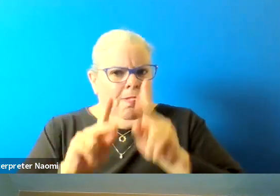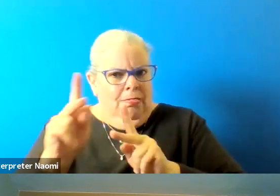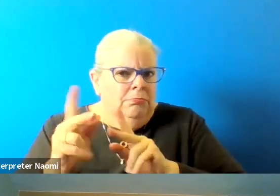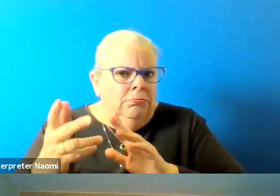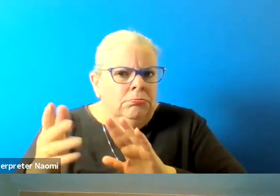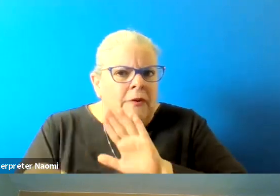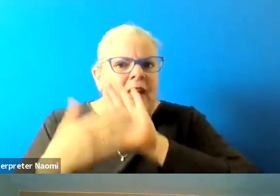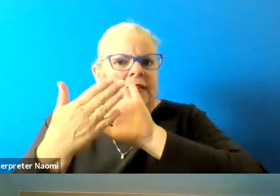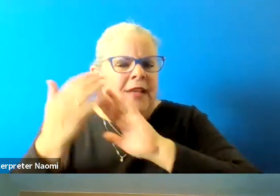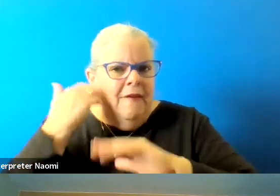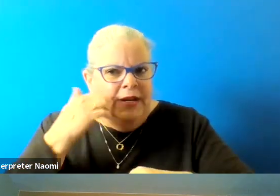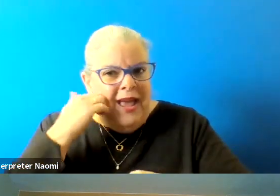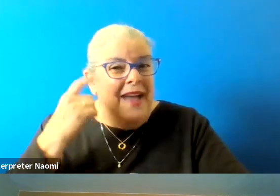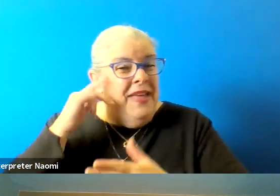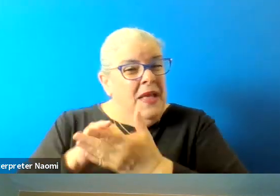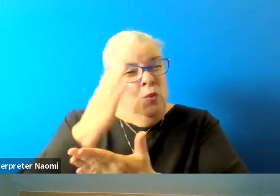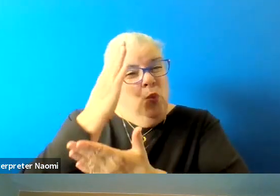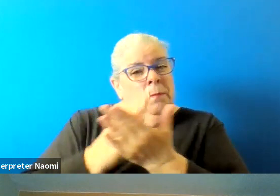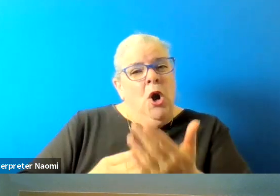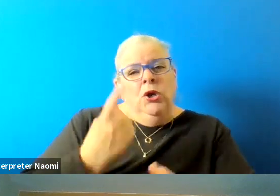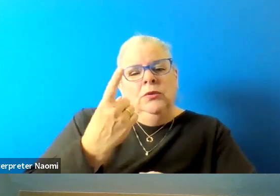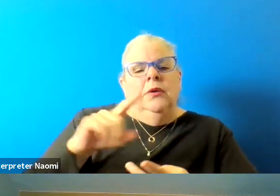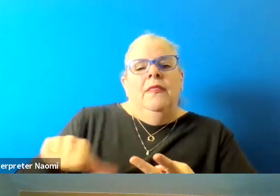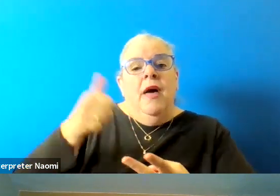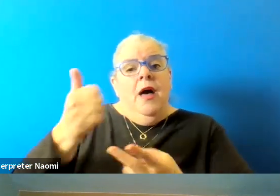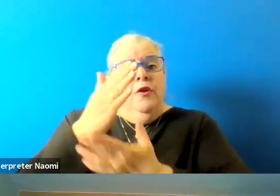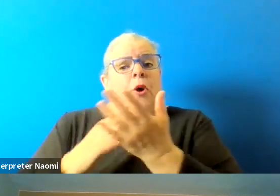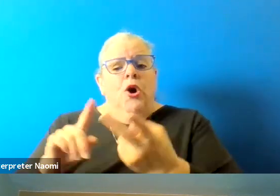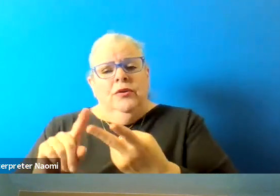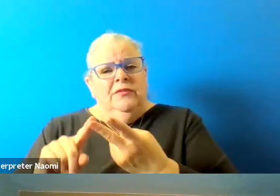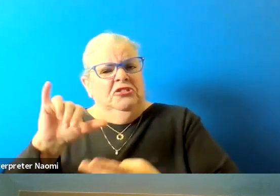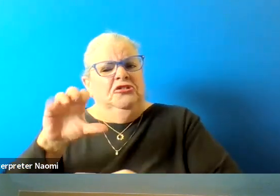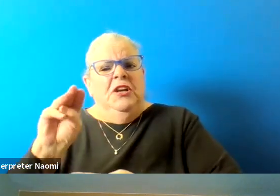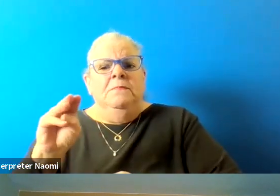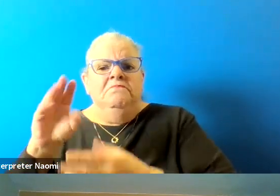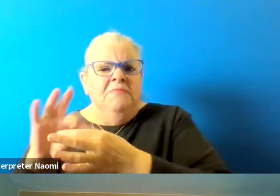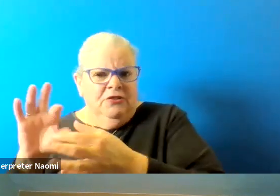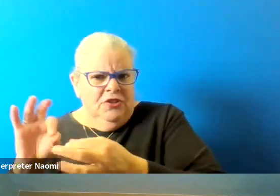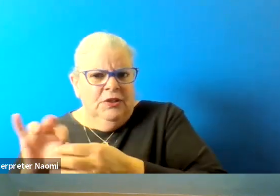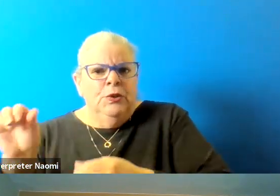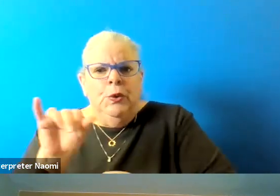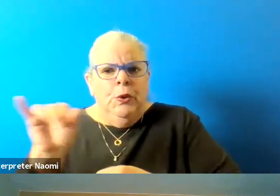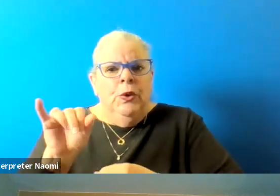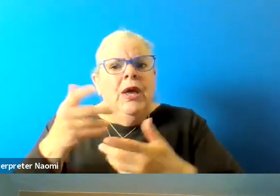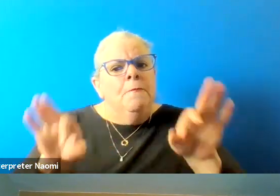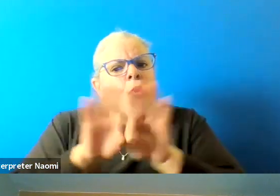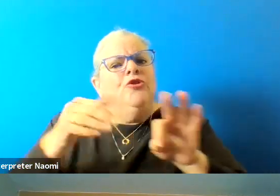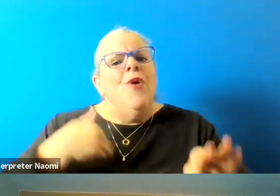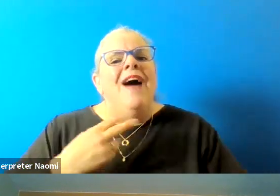So I think that's one part of it. The other part is that, as Jim alluded to, it's important to have those voices at the table.